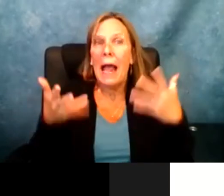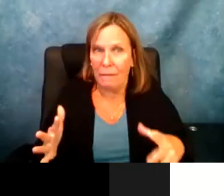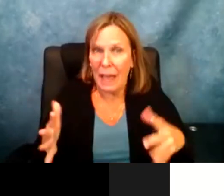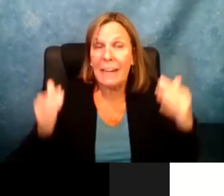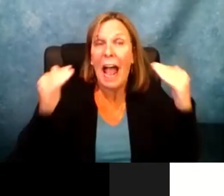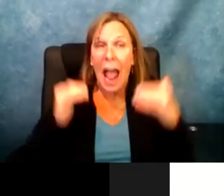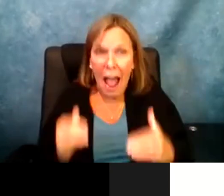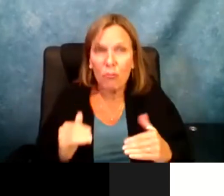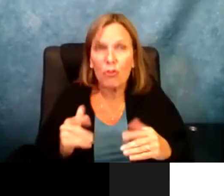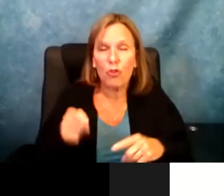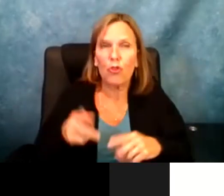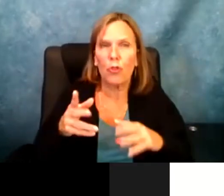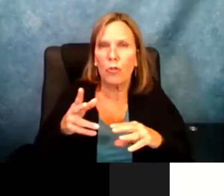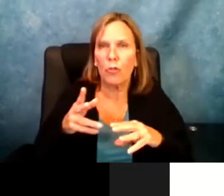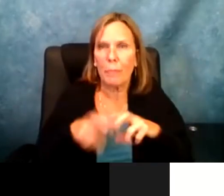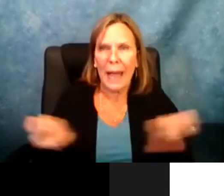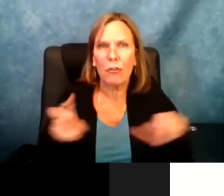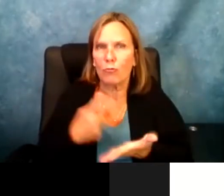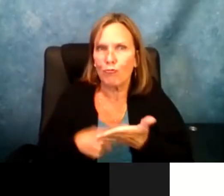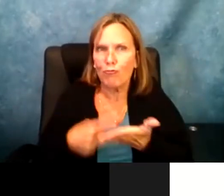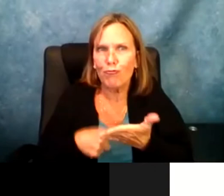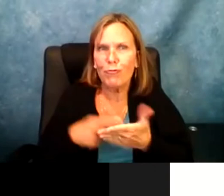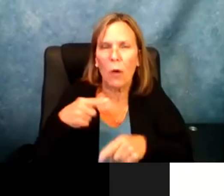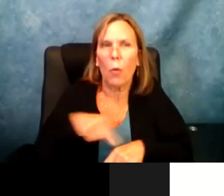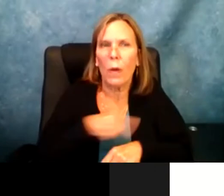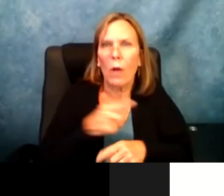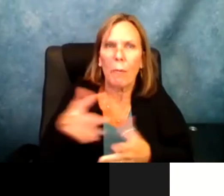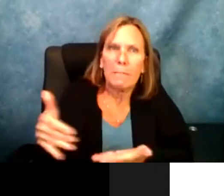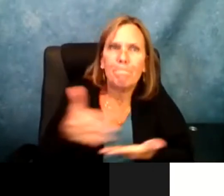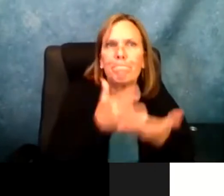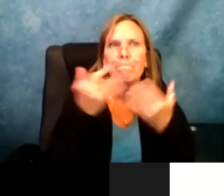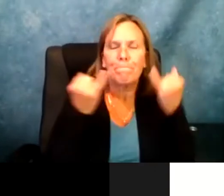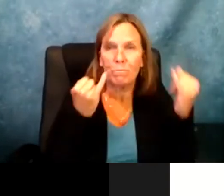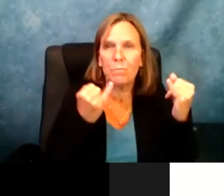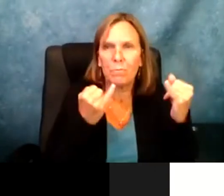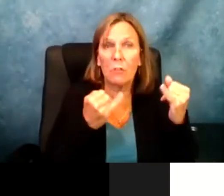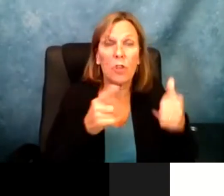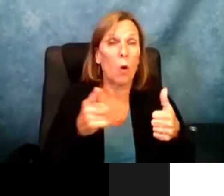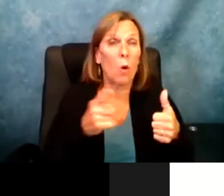Three of the students who helped plan the discussion are on tonight's panel and one will be speaking after the panel.